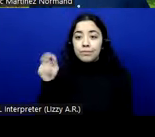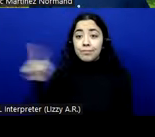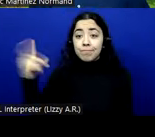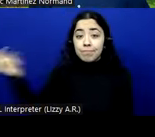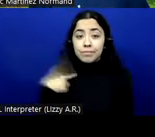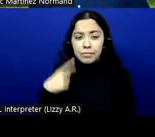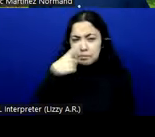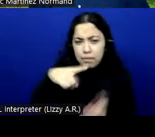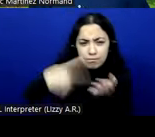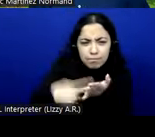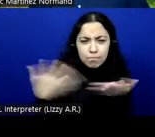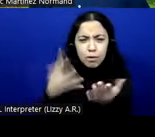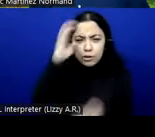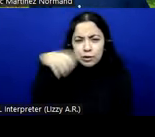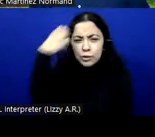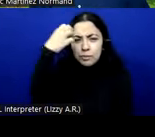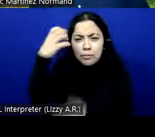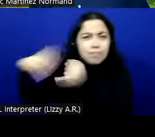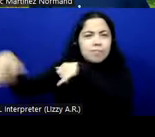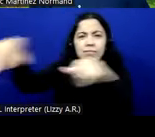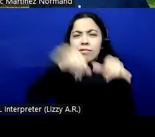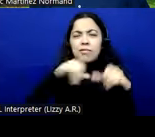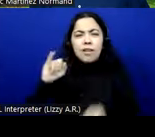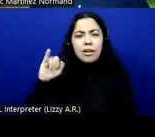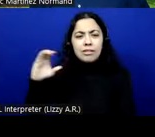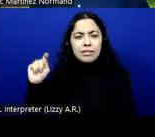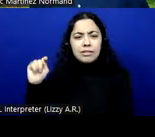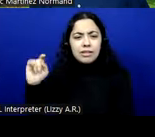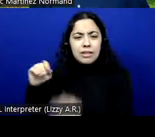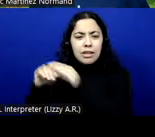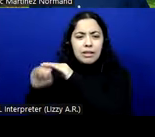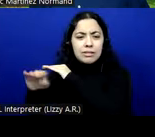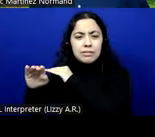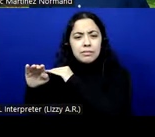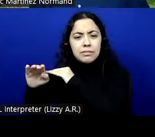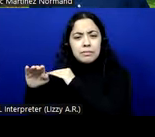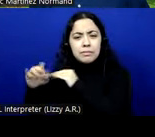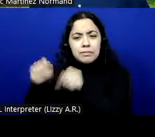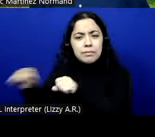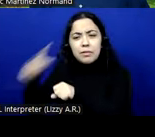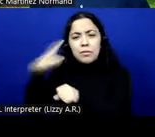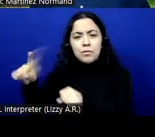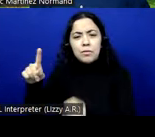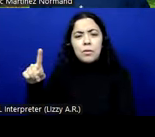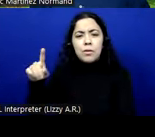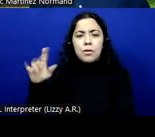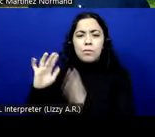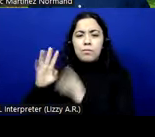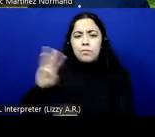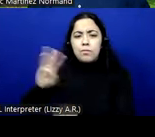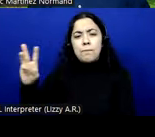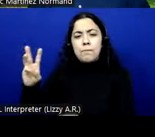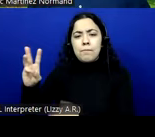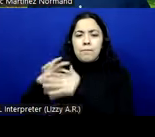in the European Standard for ICT accessibility beyond WCAG for web content. And I also would